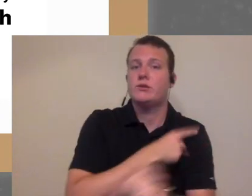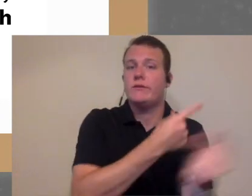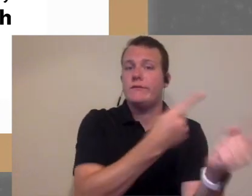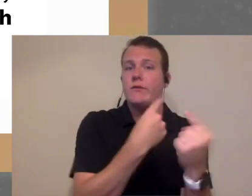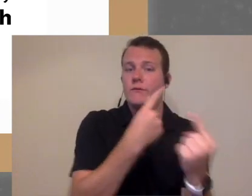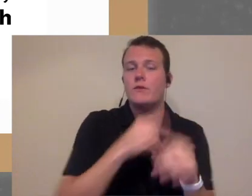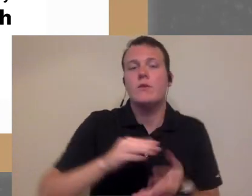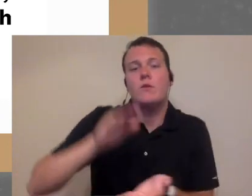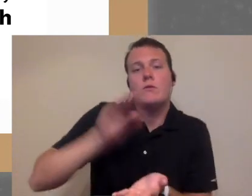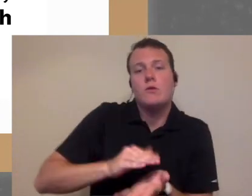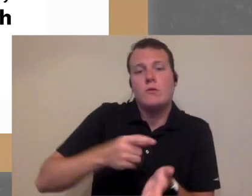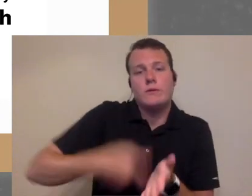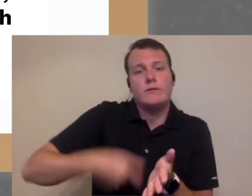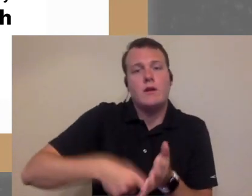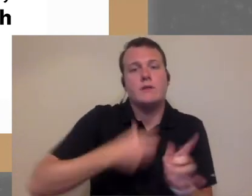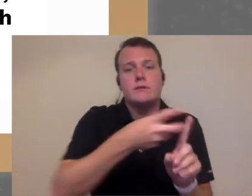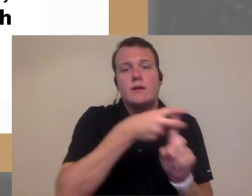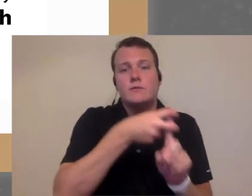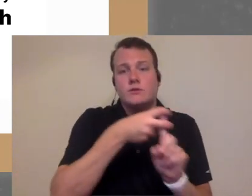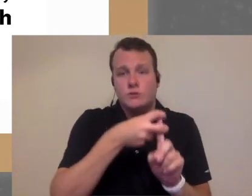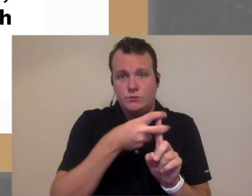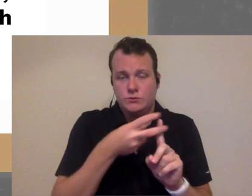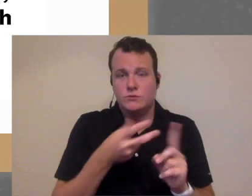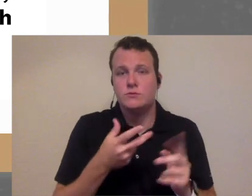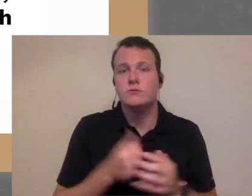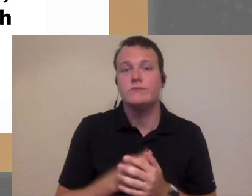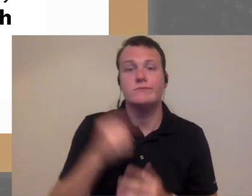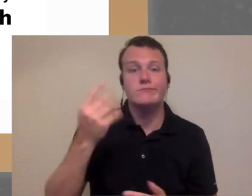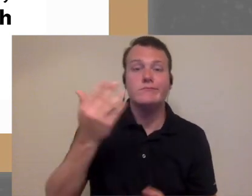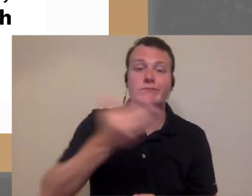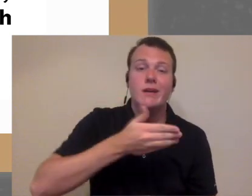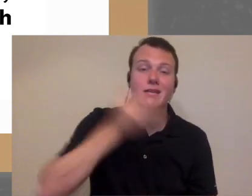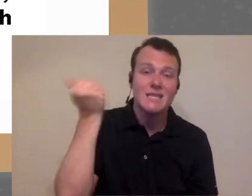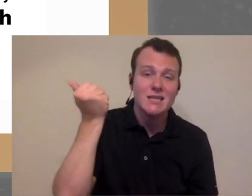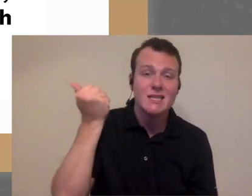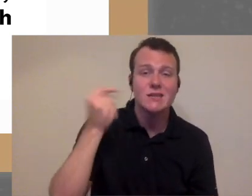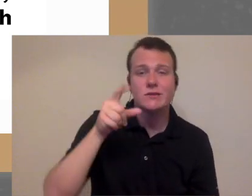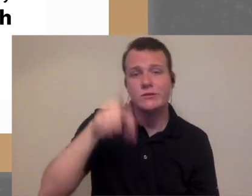flow right low cost of acquisition for that patient and ideally you're getting